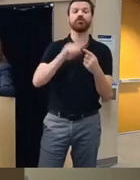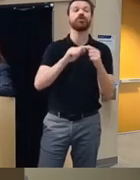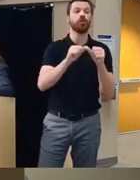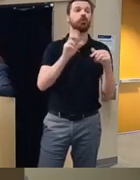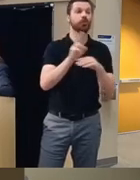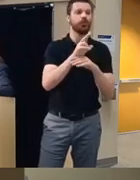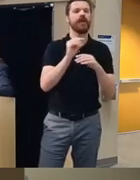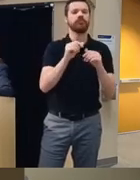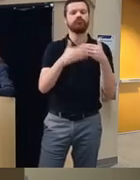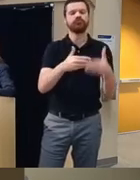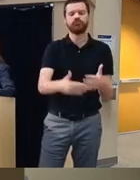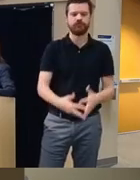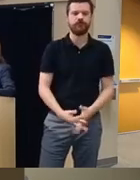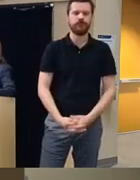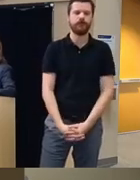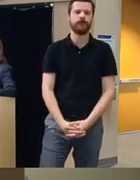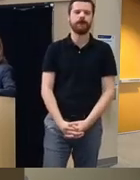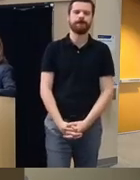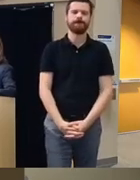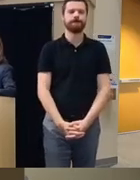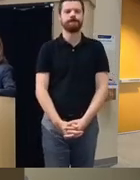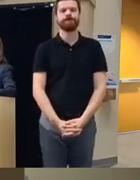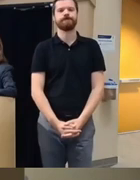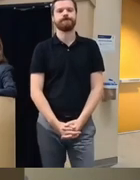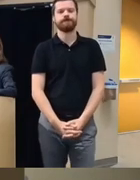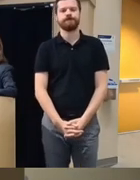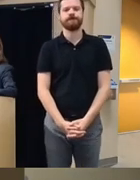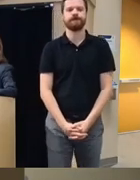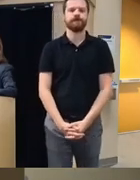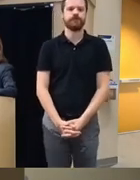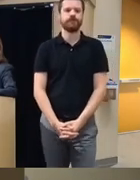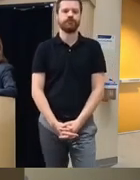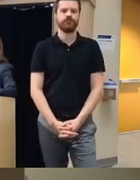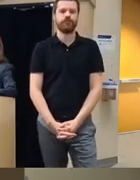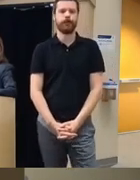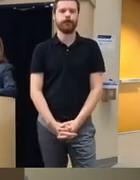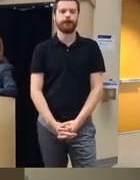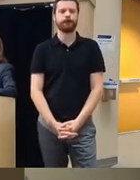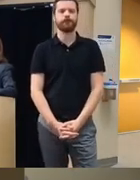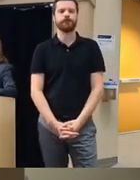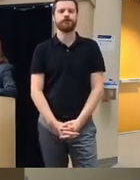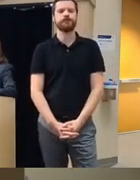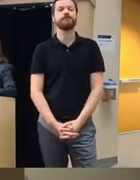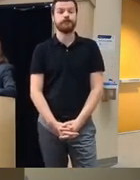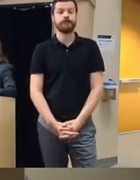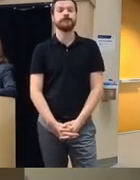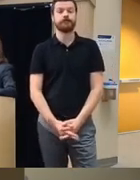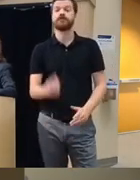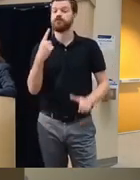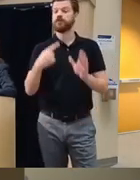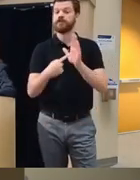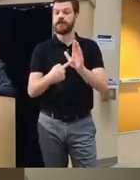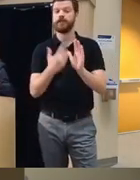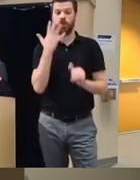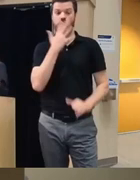substances so uh this is an example of what the platform looks like on